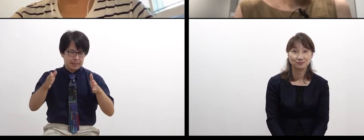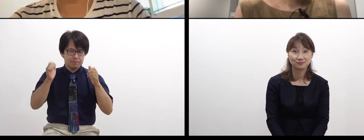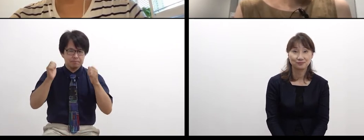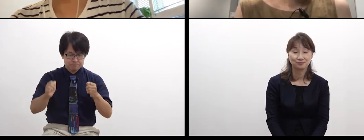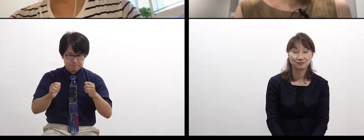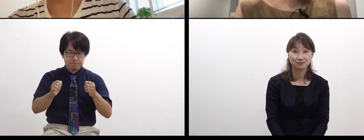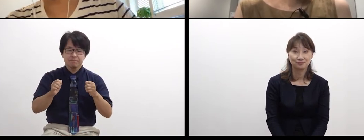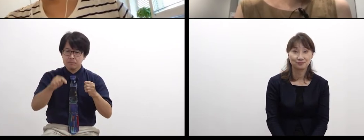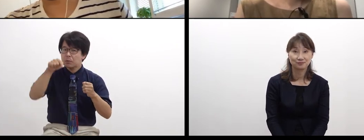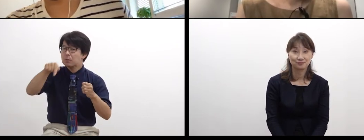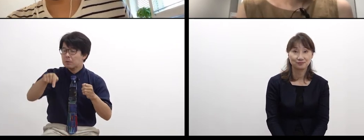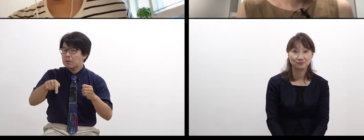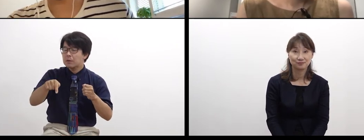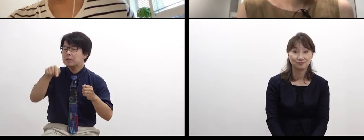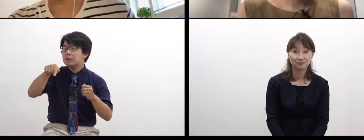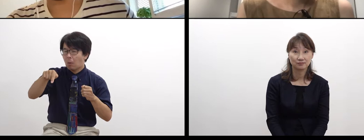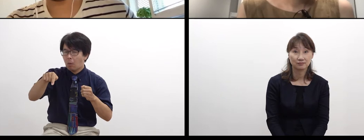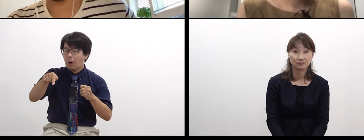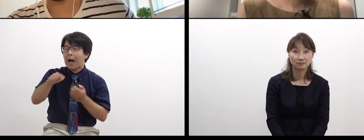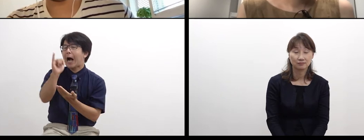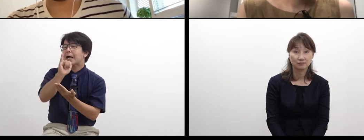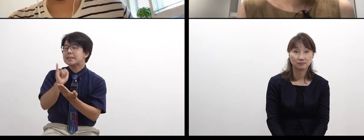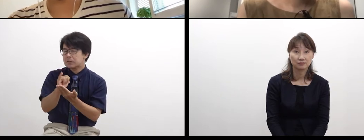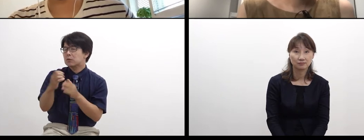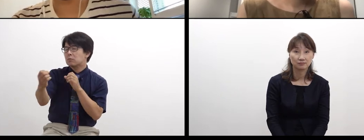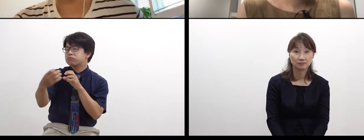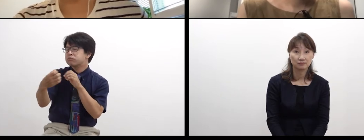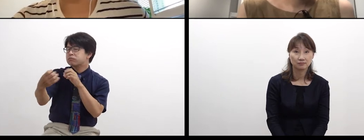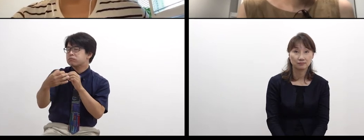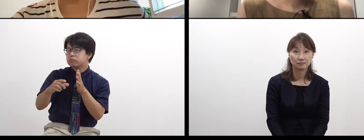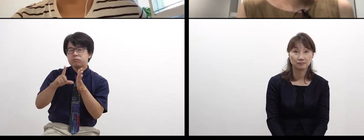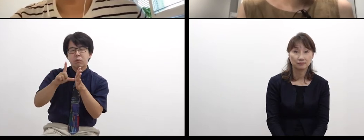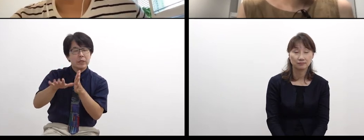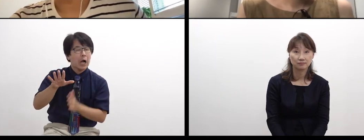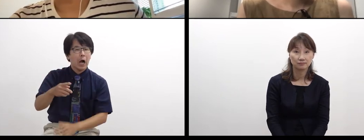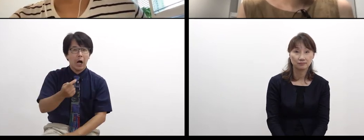or talk with local artists.